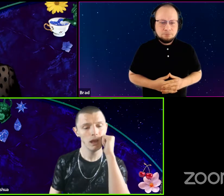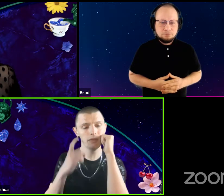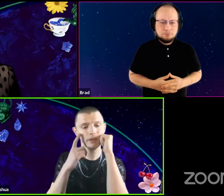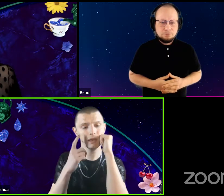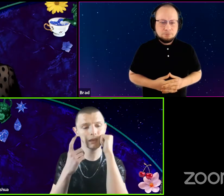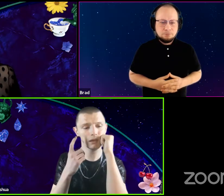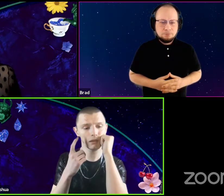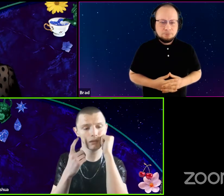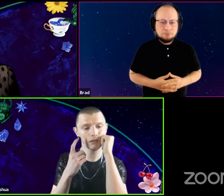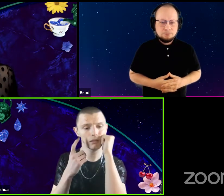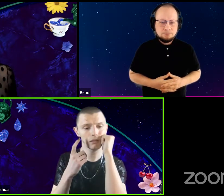I think,